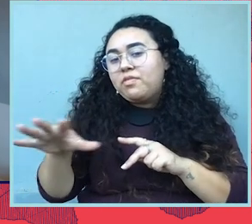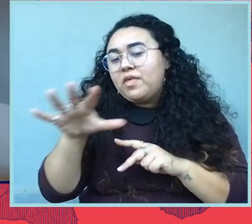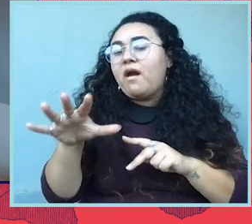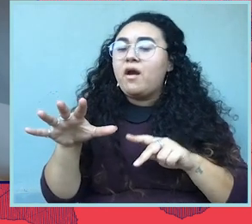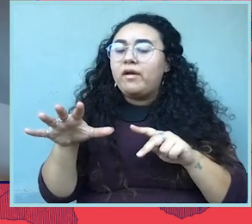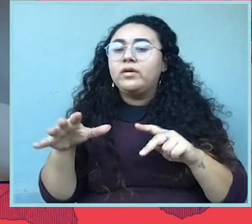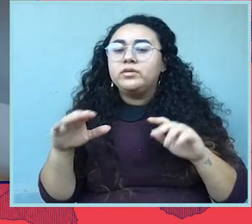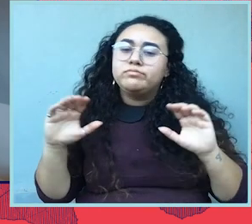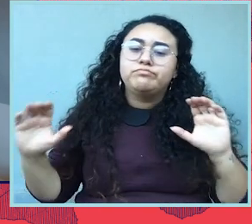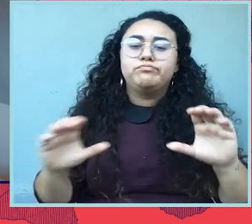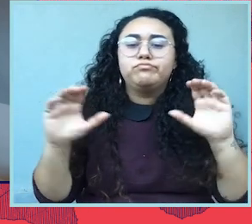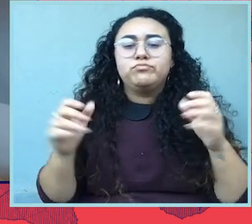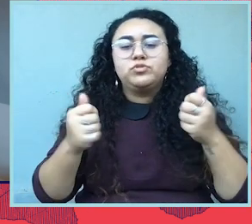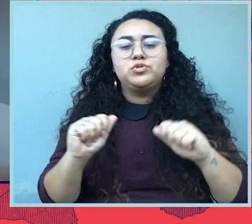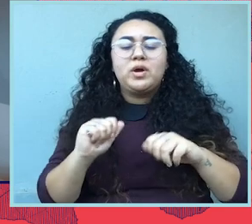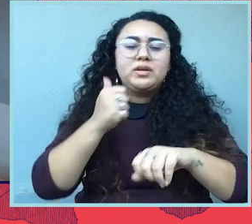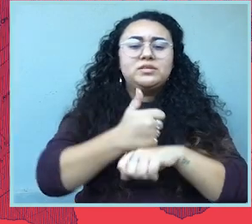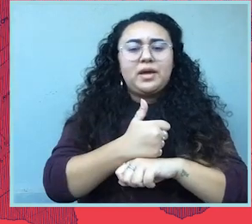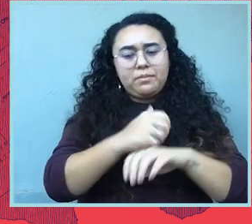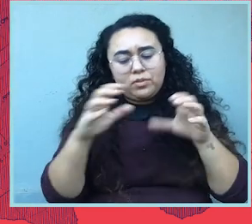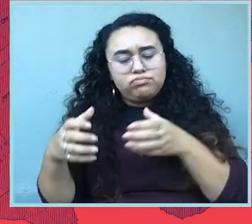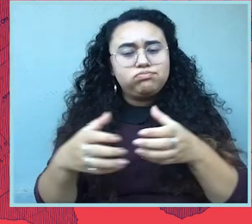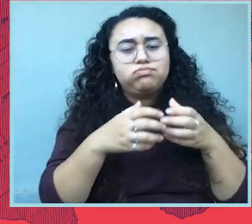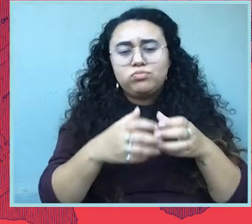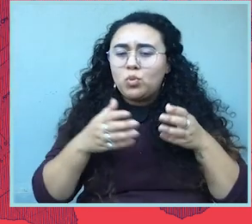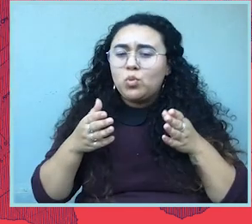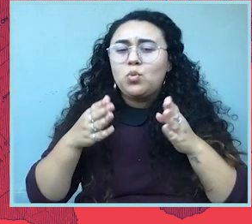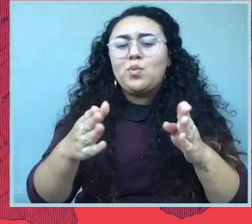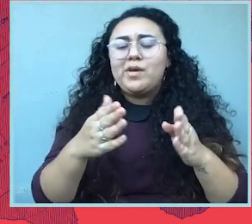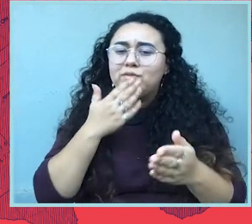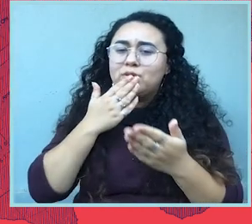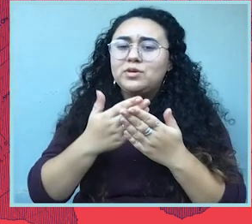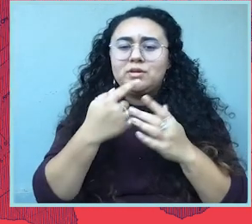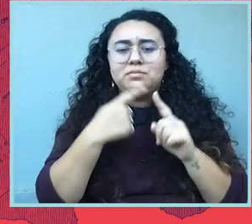And I hope it lifted all of your spirits, too, knowing that there are people out there